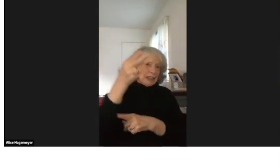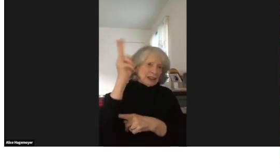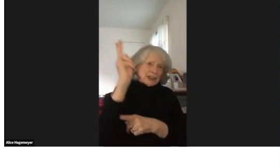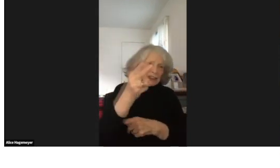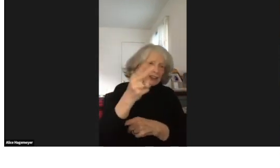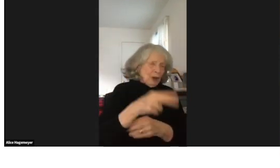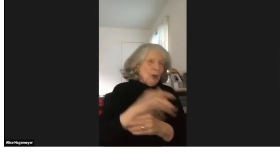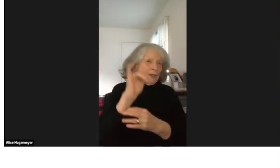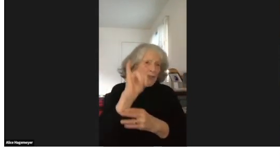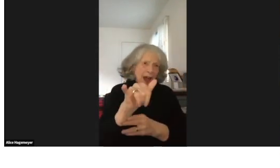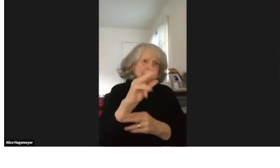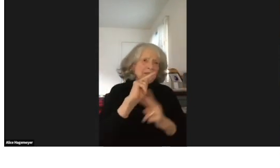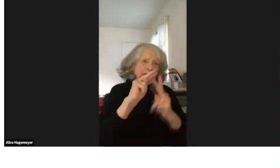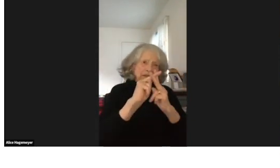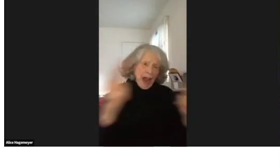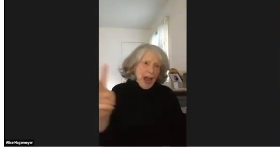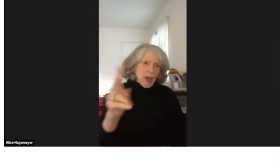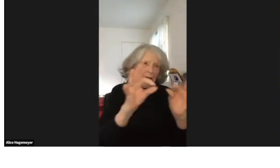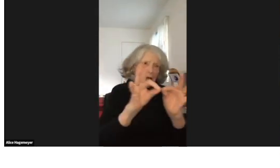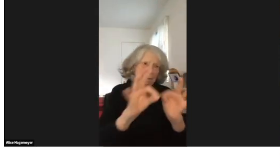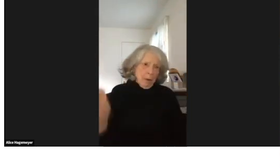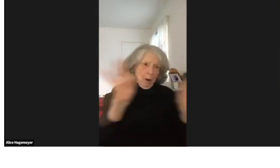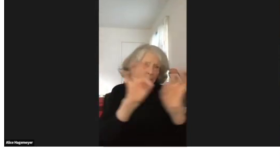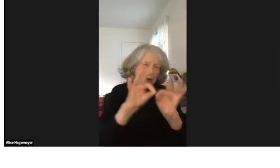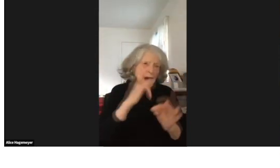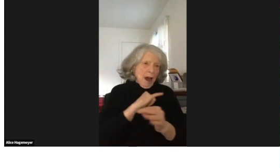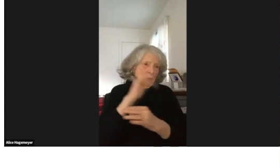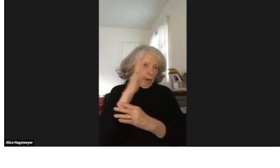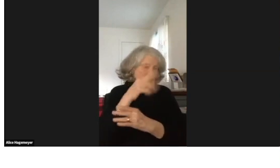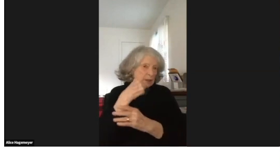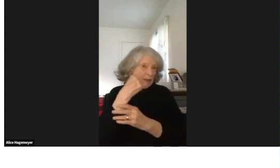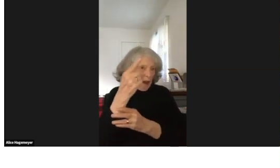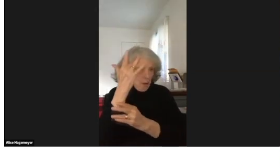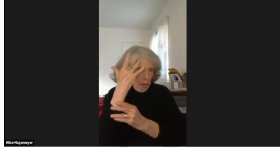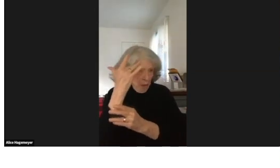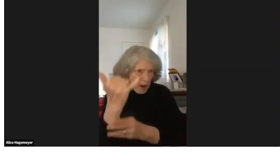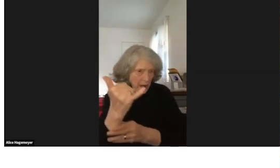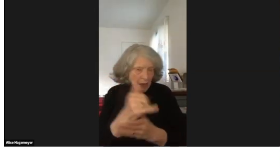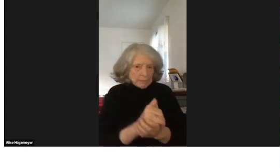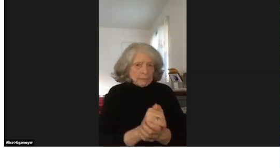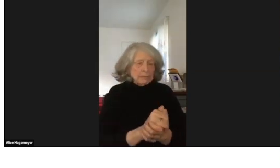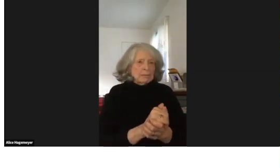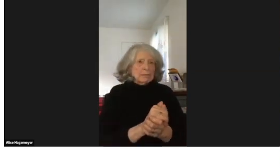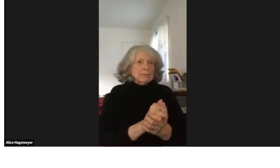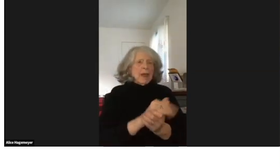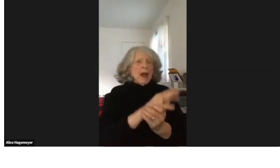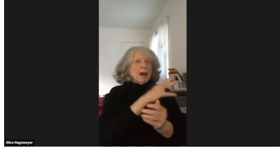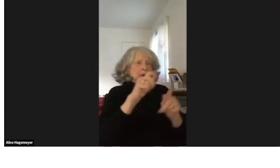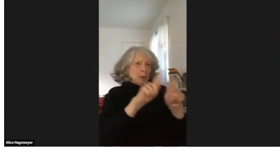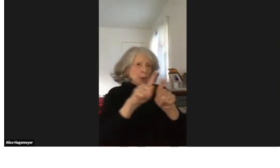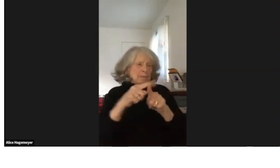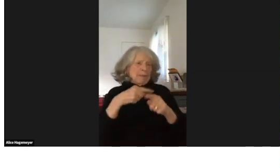and their celebration of deaf history. That's very important and I will tell you why.